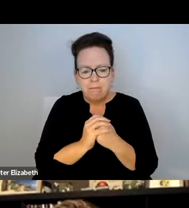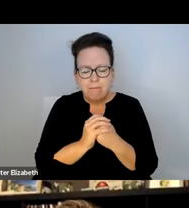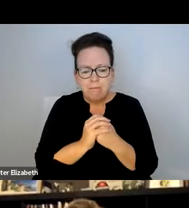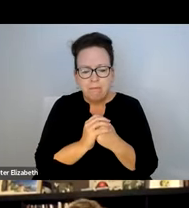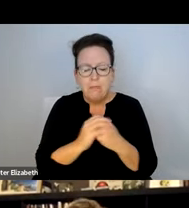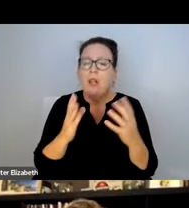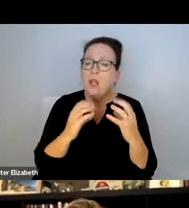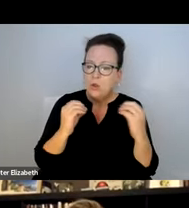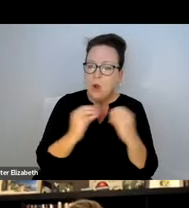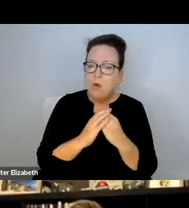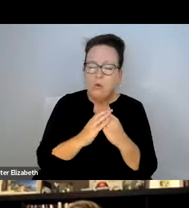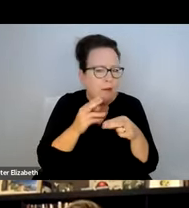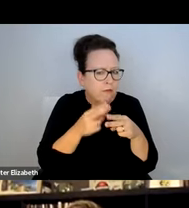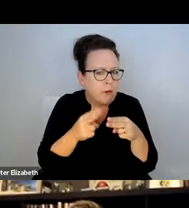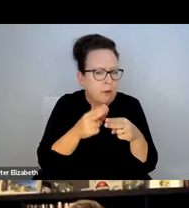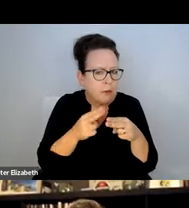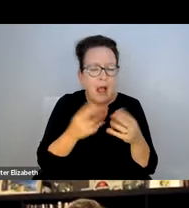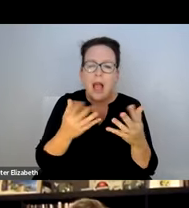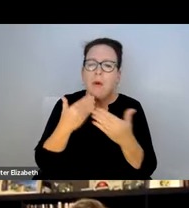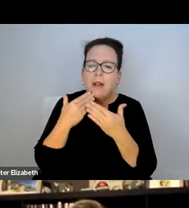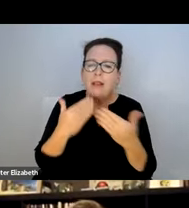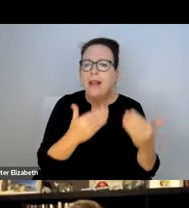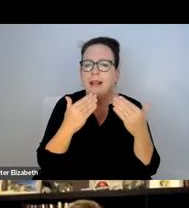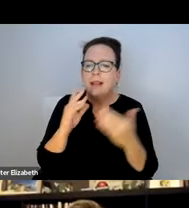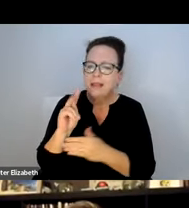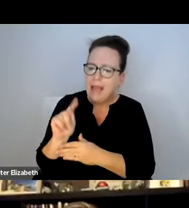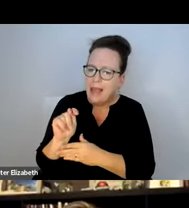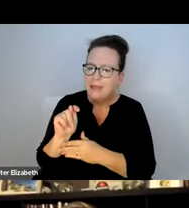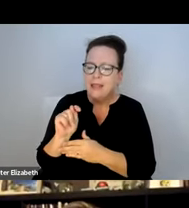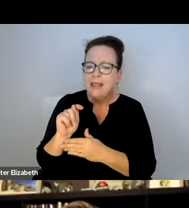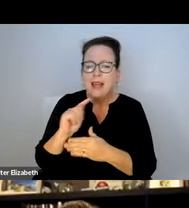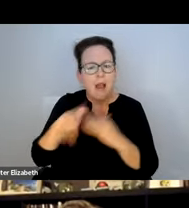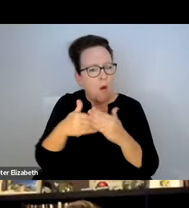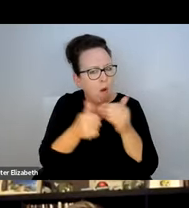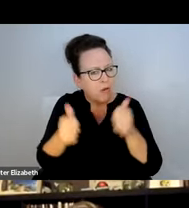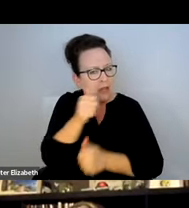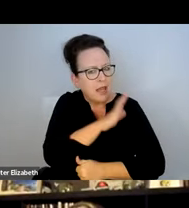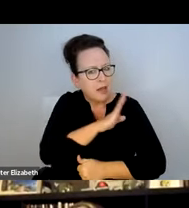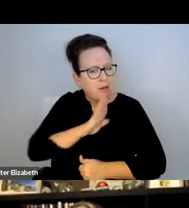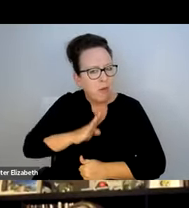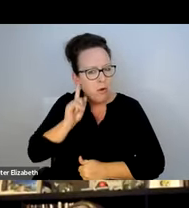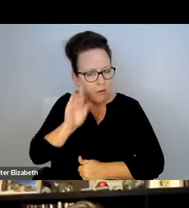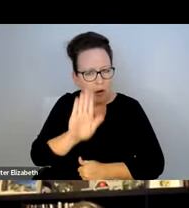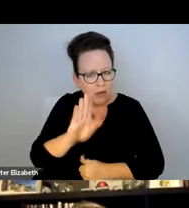ABSOLUTELY. THANKS, KAT. SO, VERY QUICKLY, I WANT TO